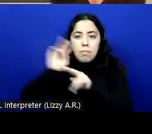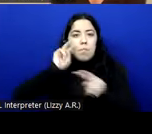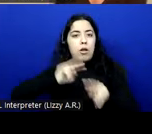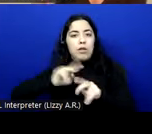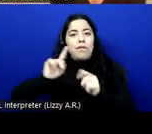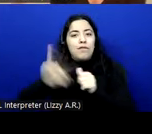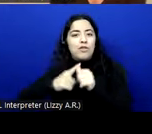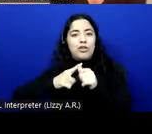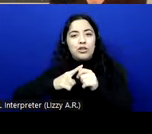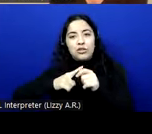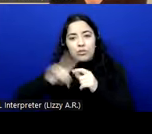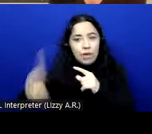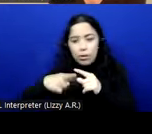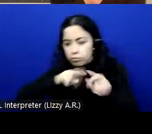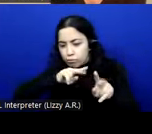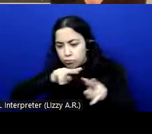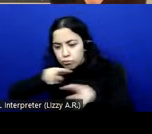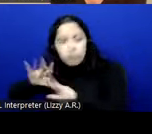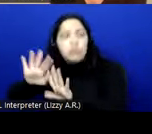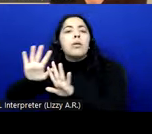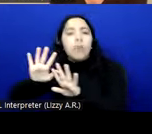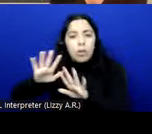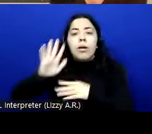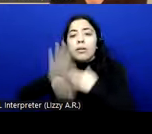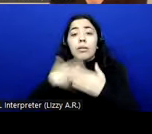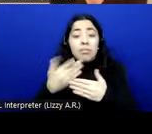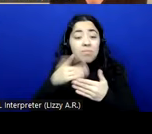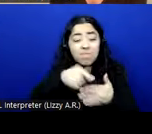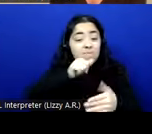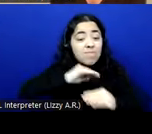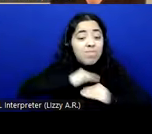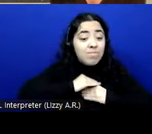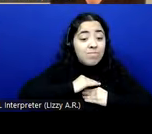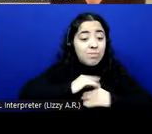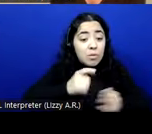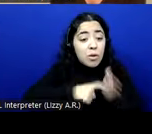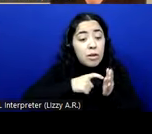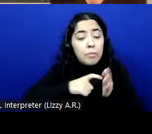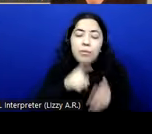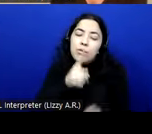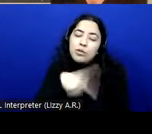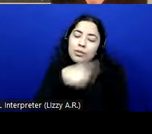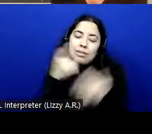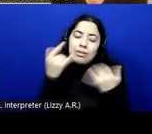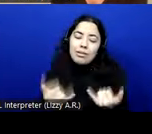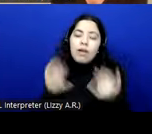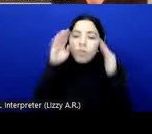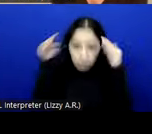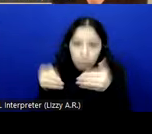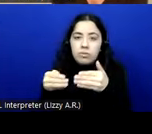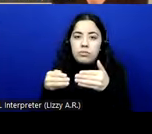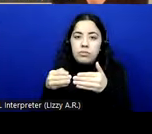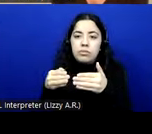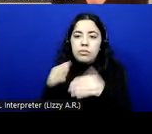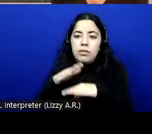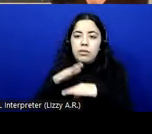States who did not check the EN requirements. I'm sure they are now really focusing on getting that